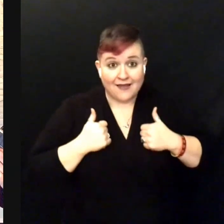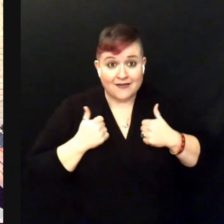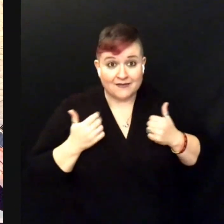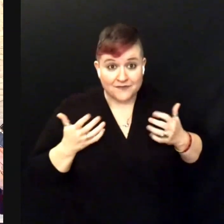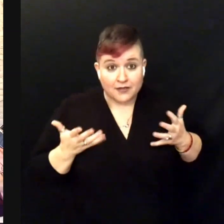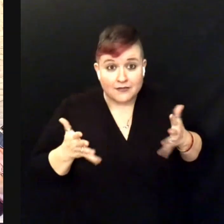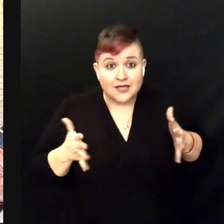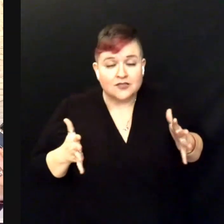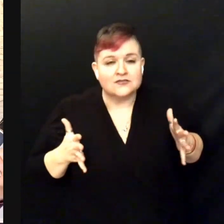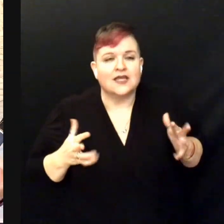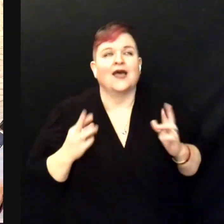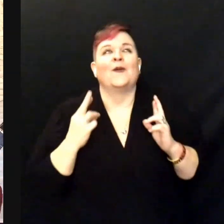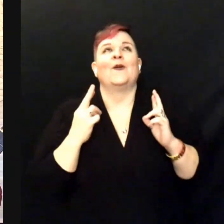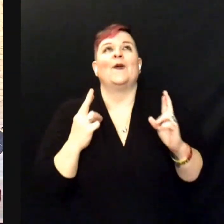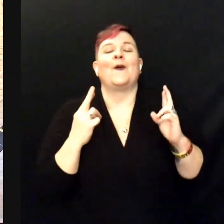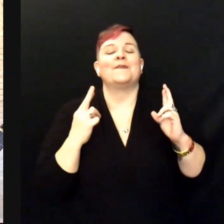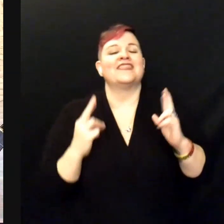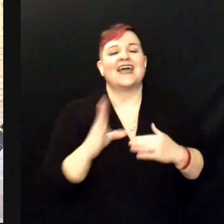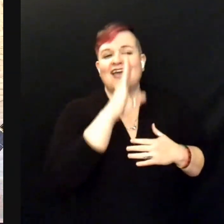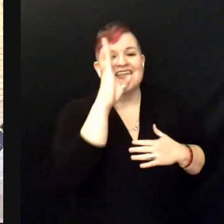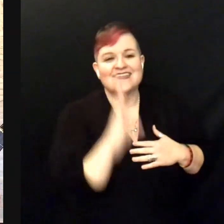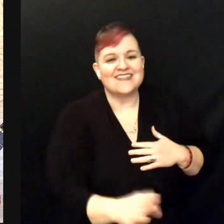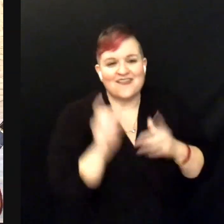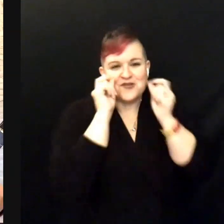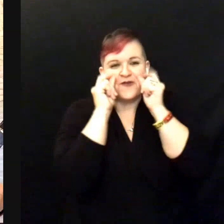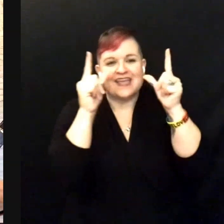I hope I never wake